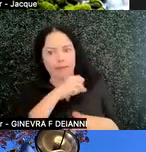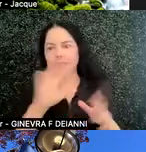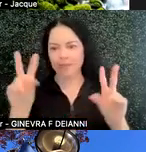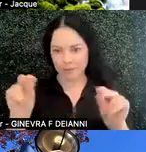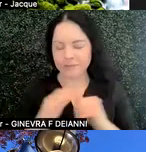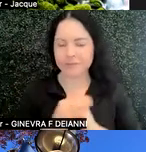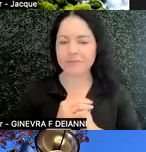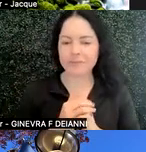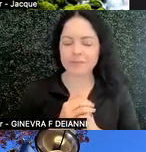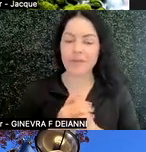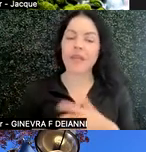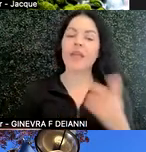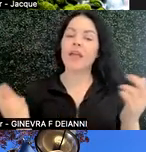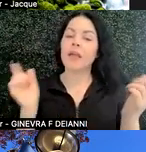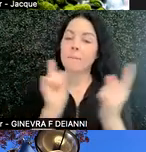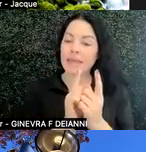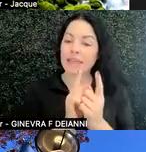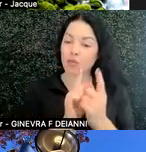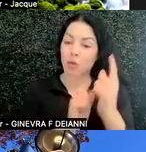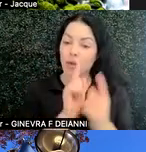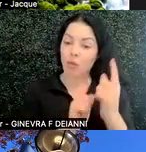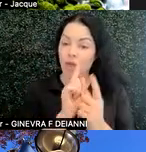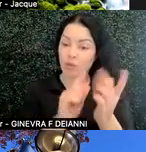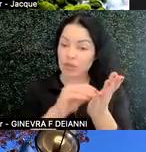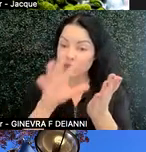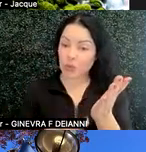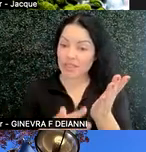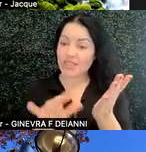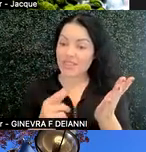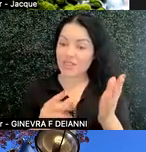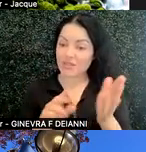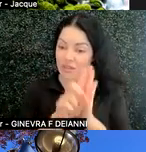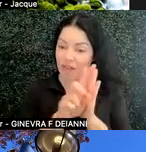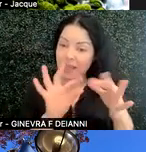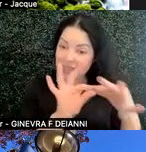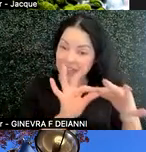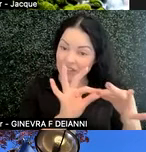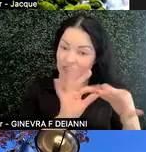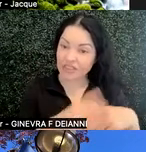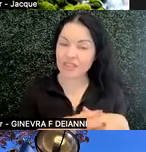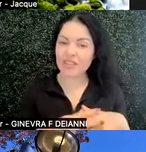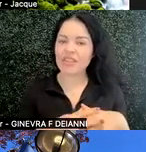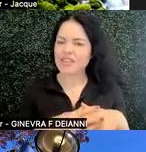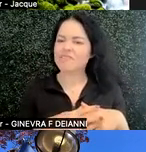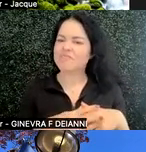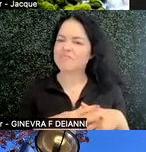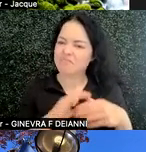Meeting with students one-one-one. So that one-on-one connection to make sure that you're building a strong relationship with them